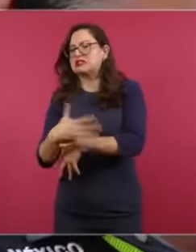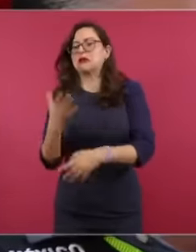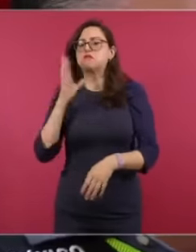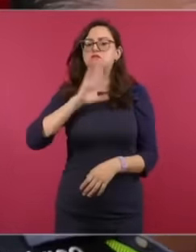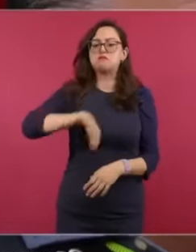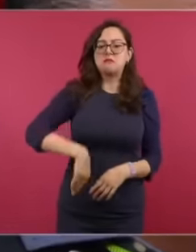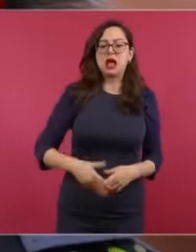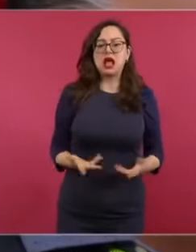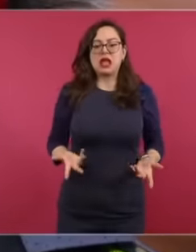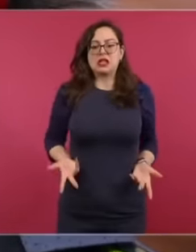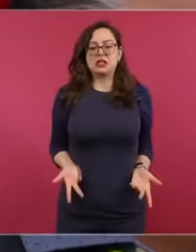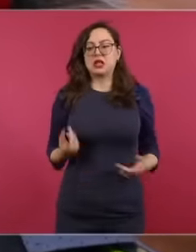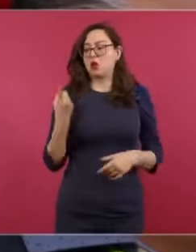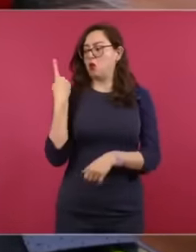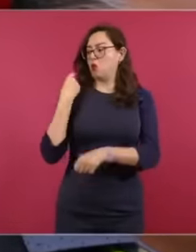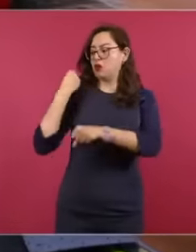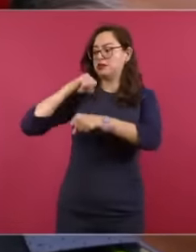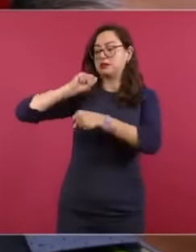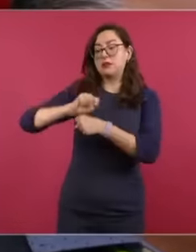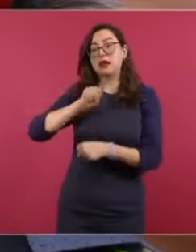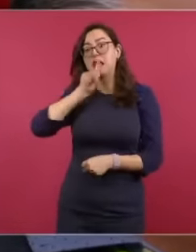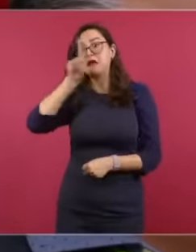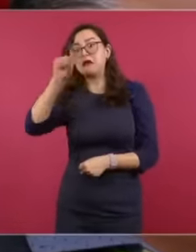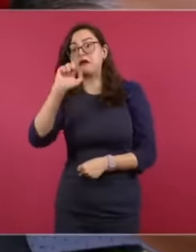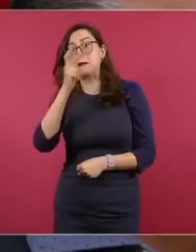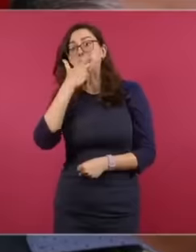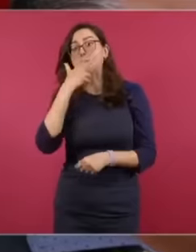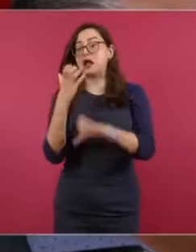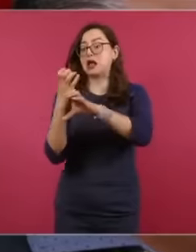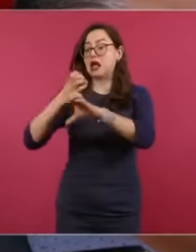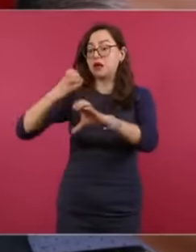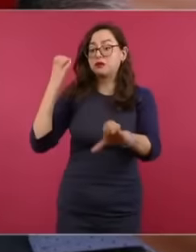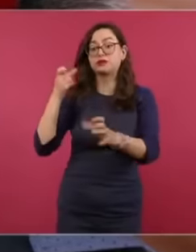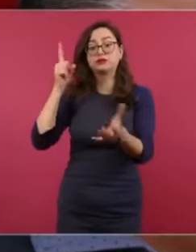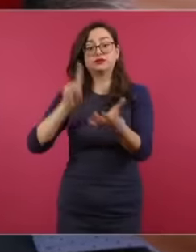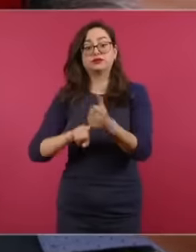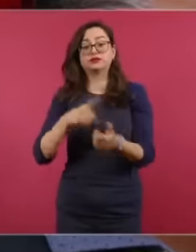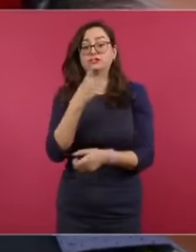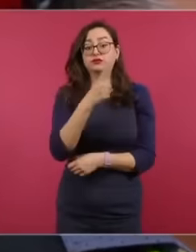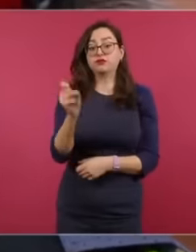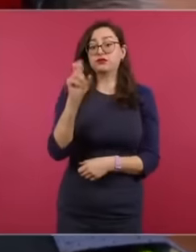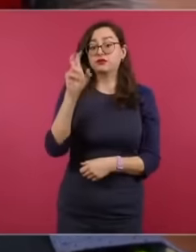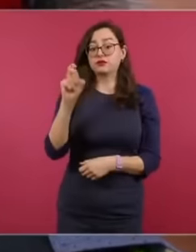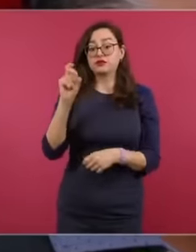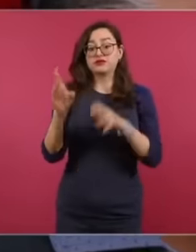just last week in Chihuahua, a truck was located with 130 migrants assigned inside